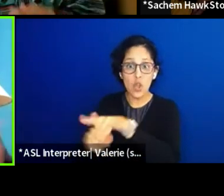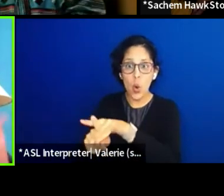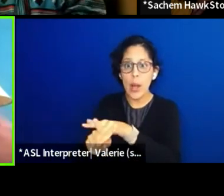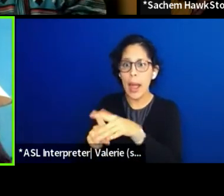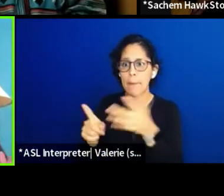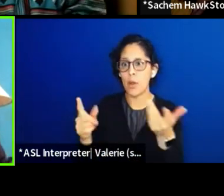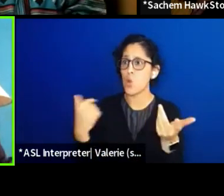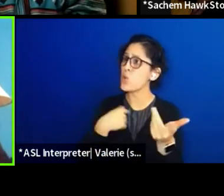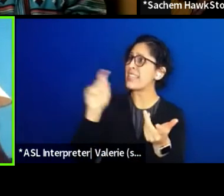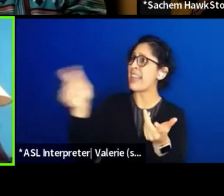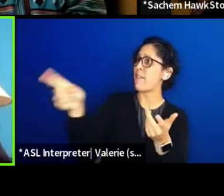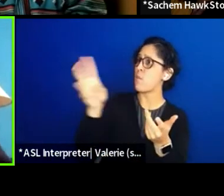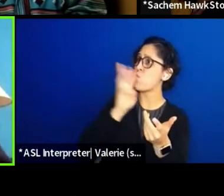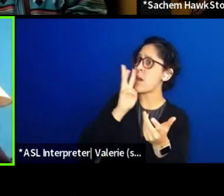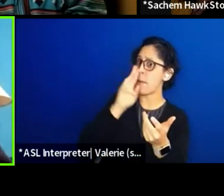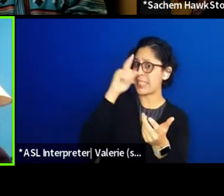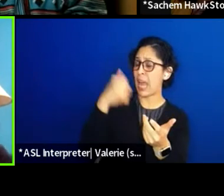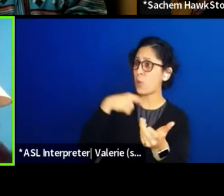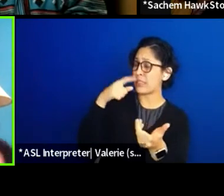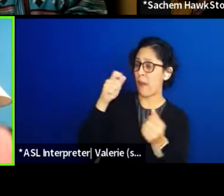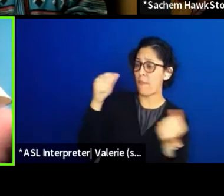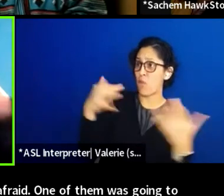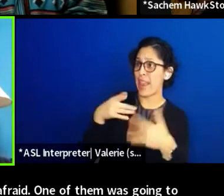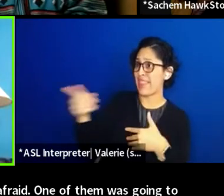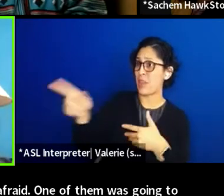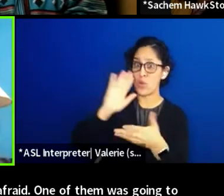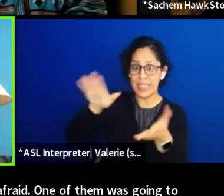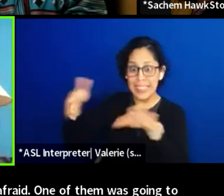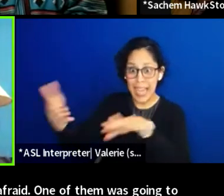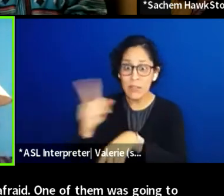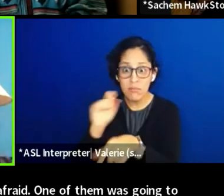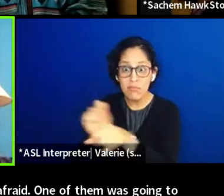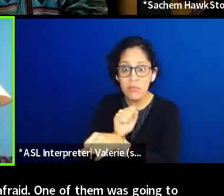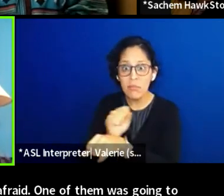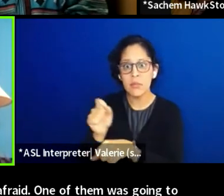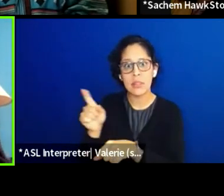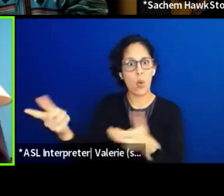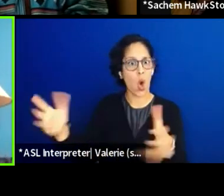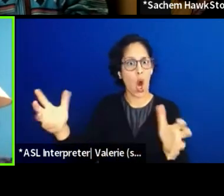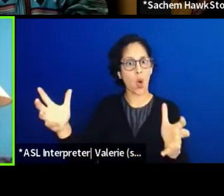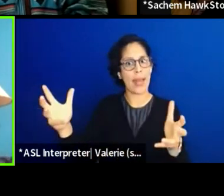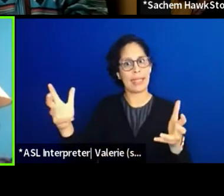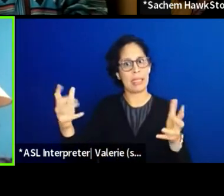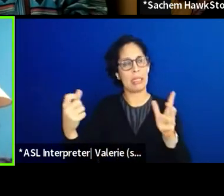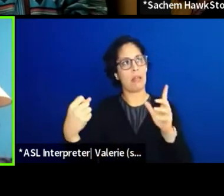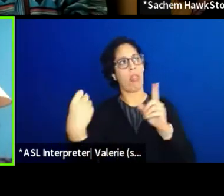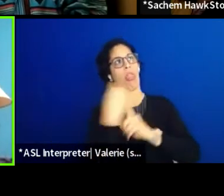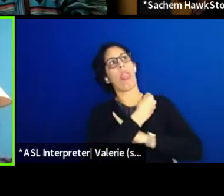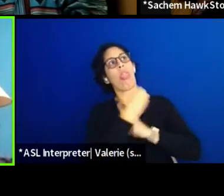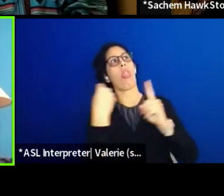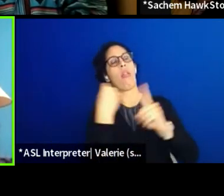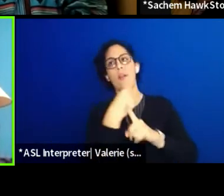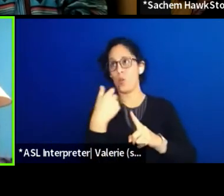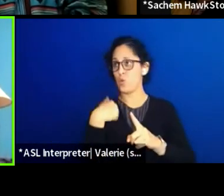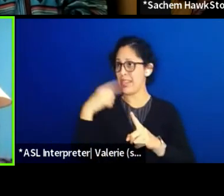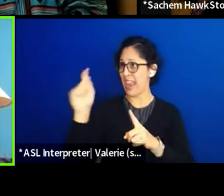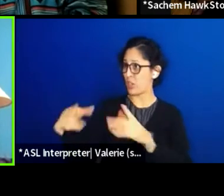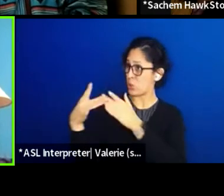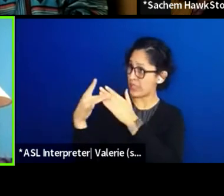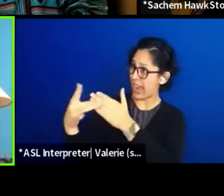because I was afraid one of them was gonna die. I mean, I seriously was worried about them. We helped guide them out a couple of times out of the swamp,